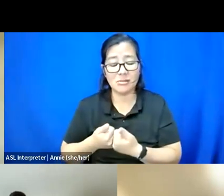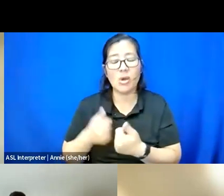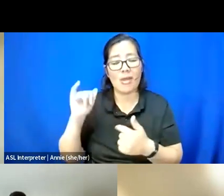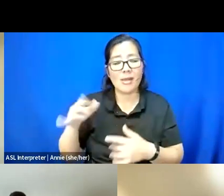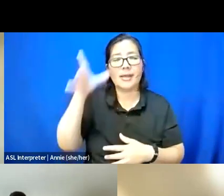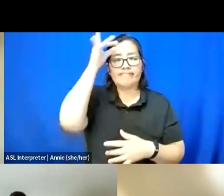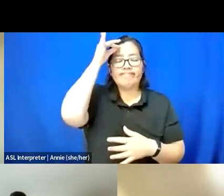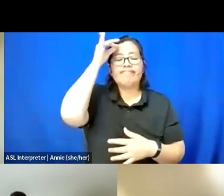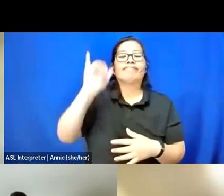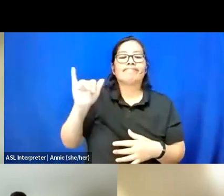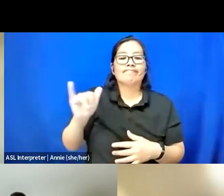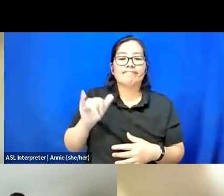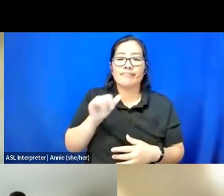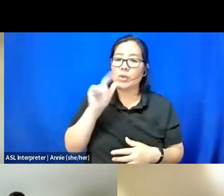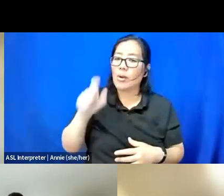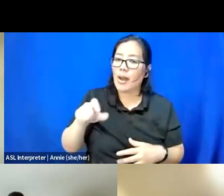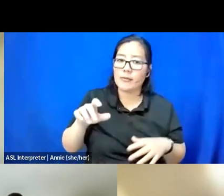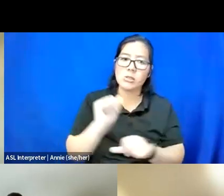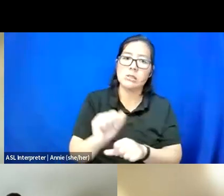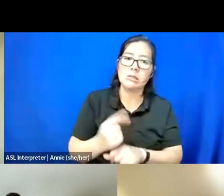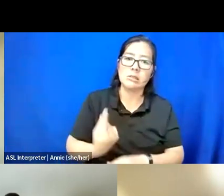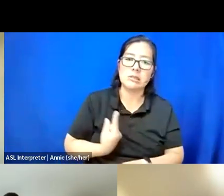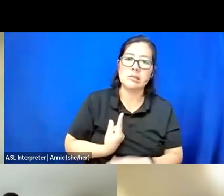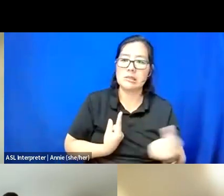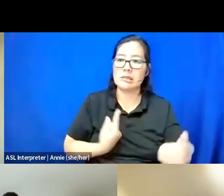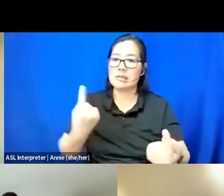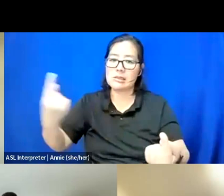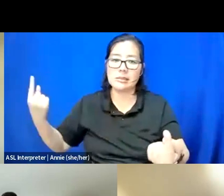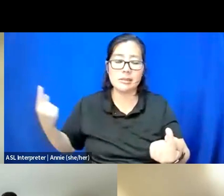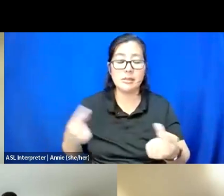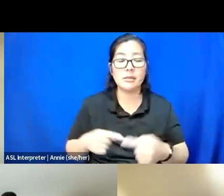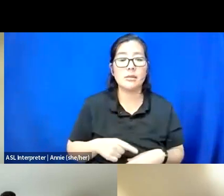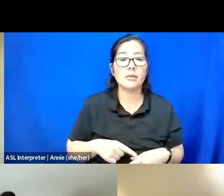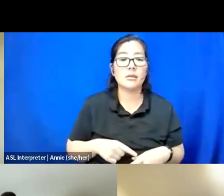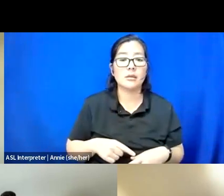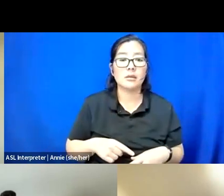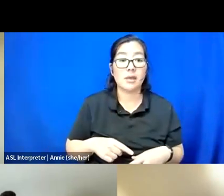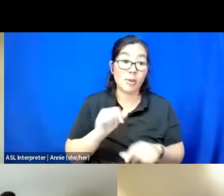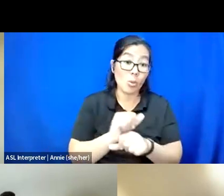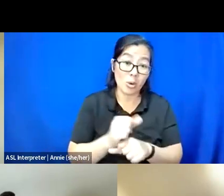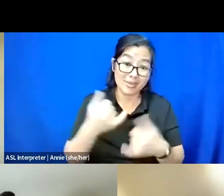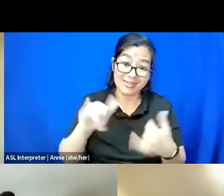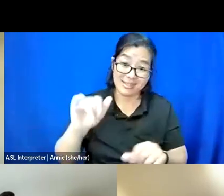you don't have to do everything alone, and it doesn't make this work less hard, but it doesn't mean that you have to do it by yourself.